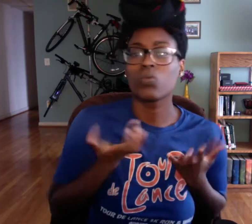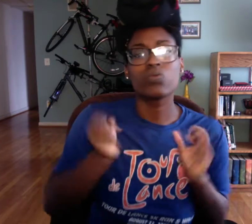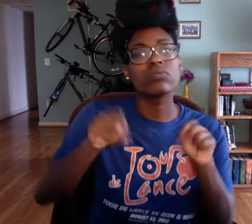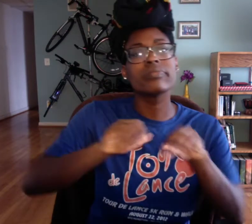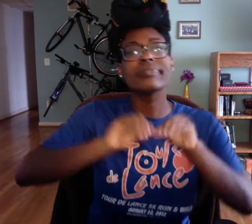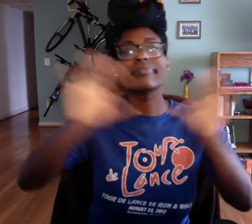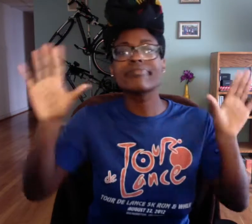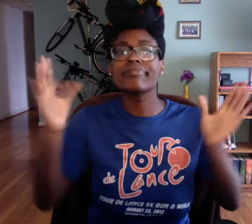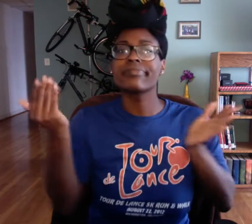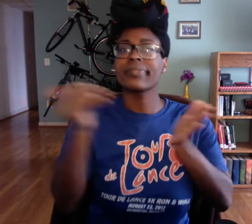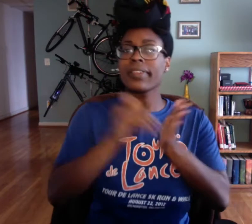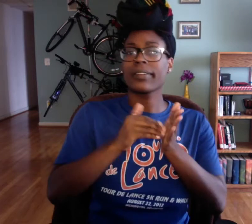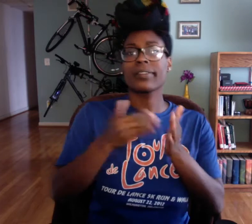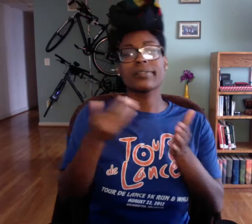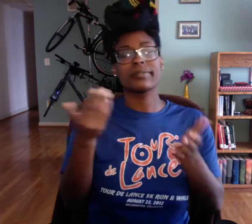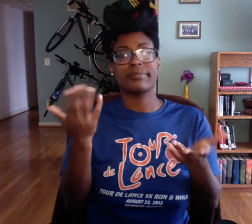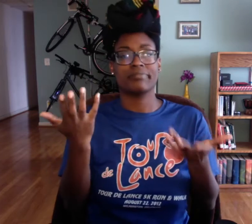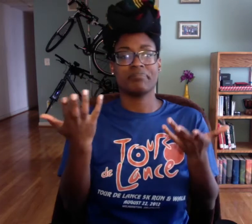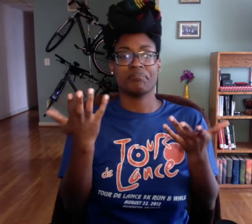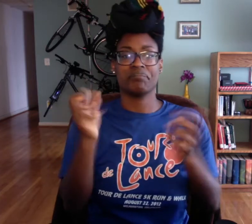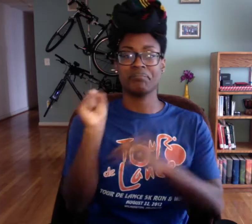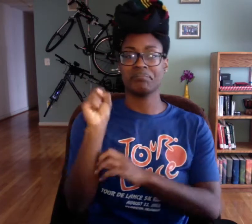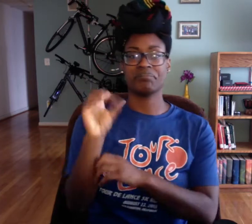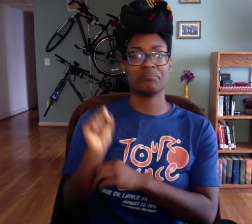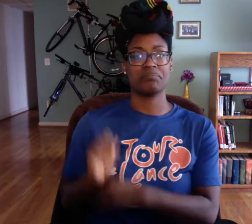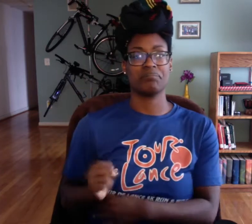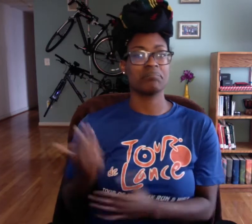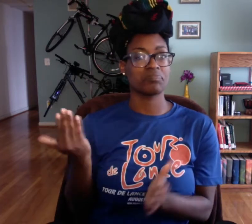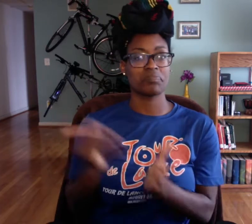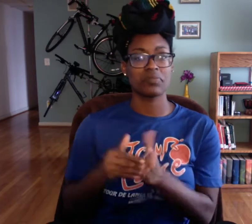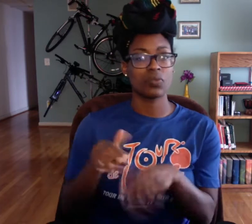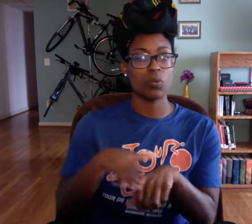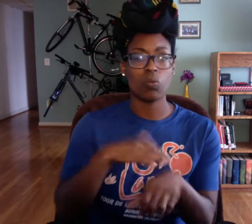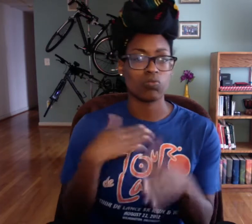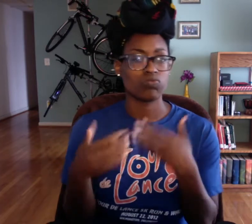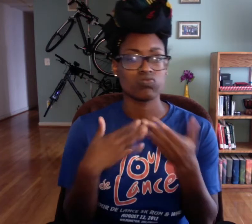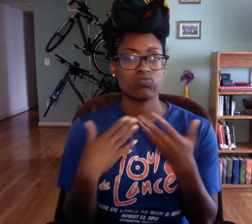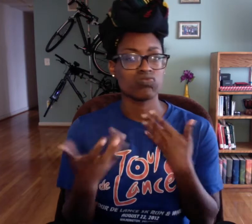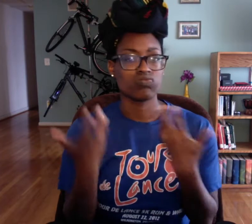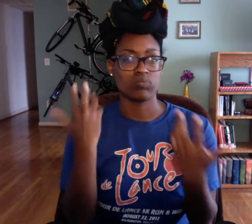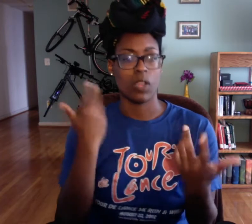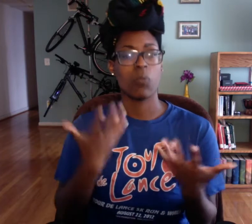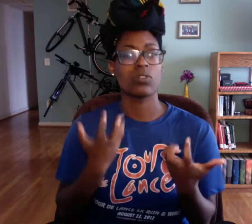I'm signing, please let me know I'll clarify you know, I'll sign it again slower whatever